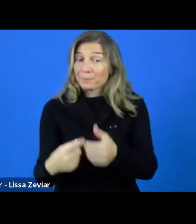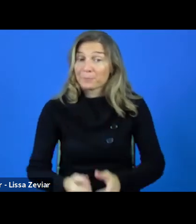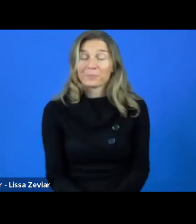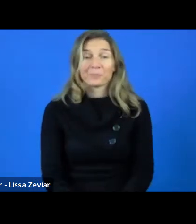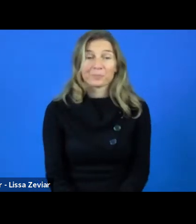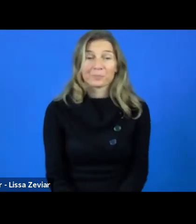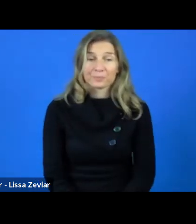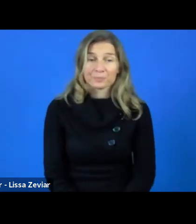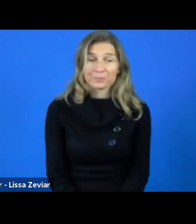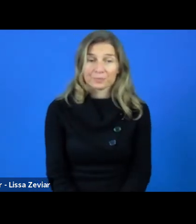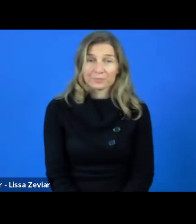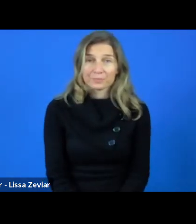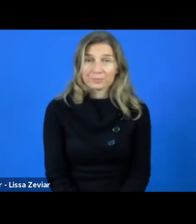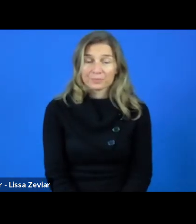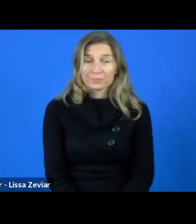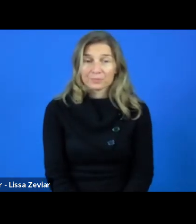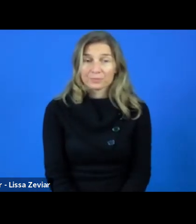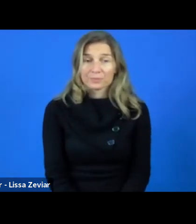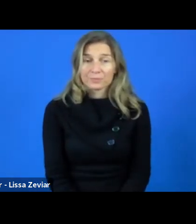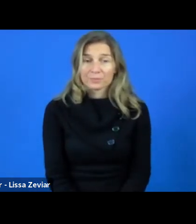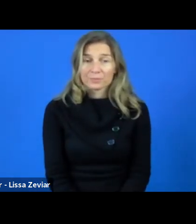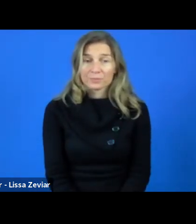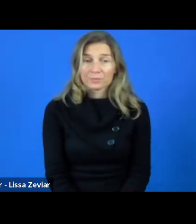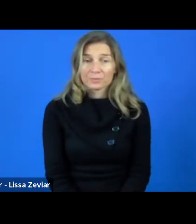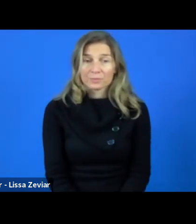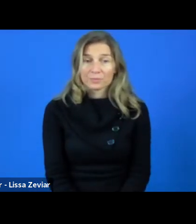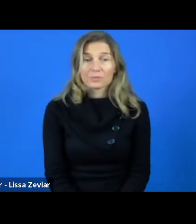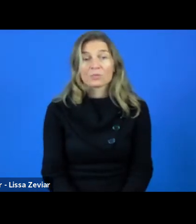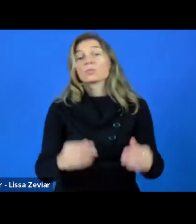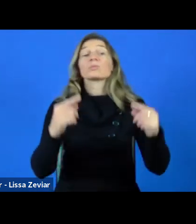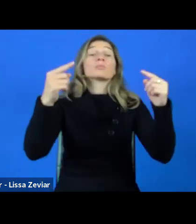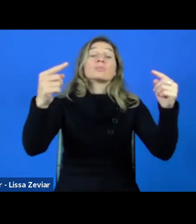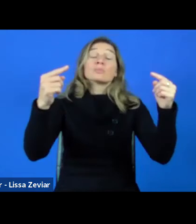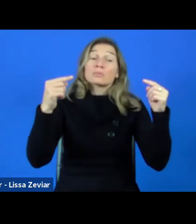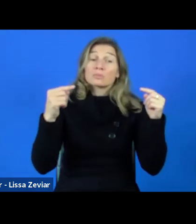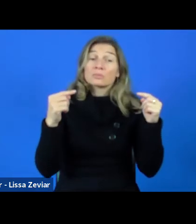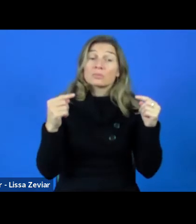Another funding option is the European Solidarity Corps.